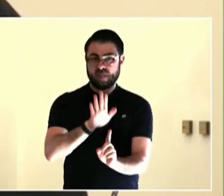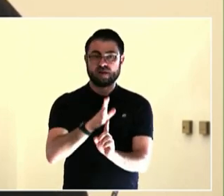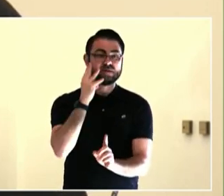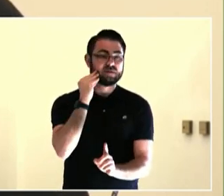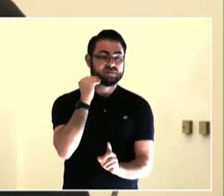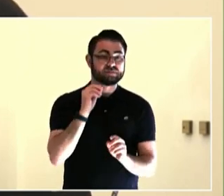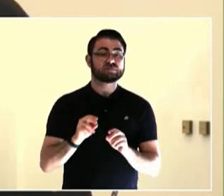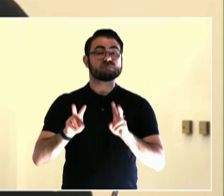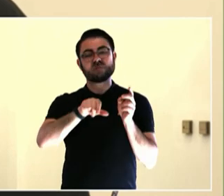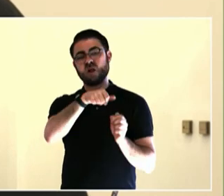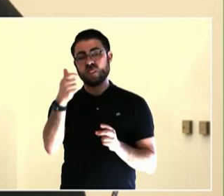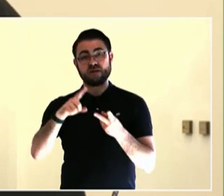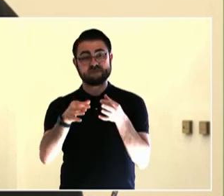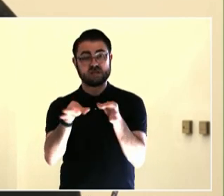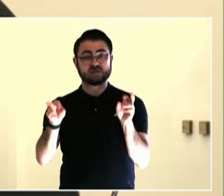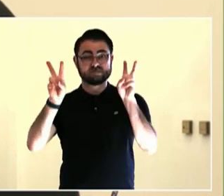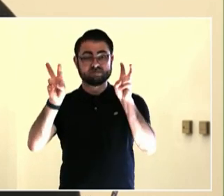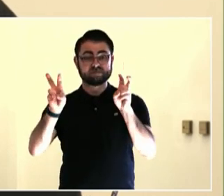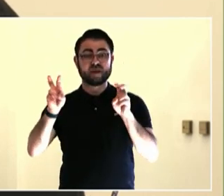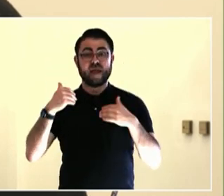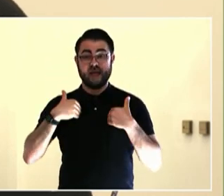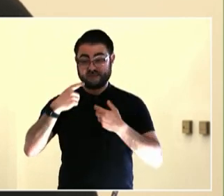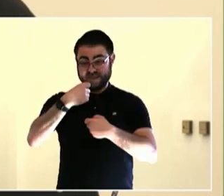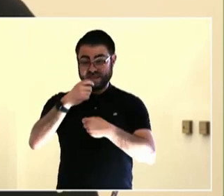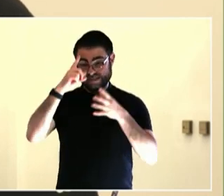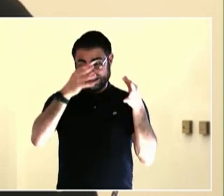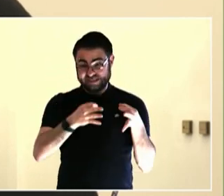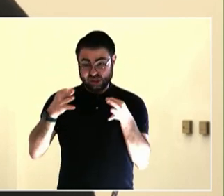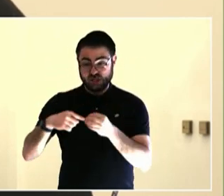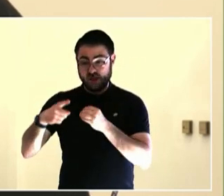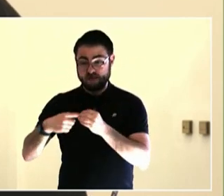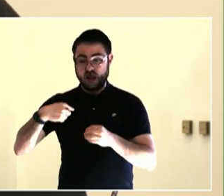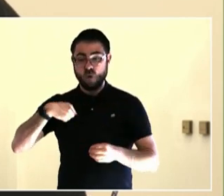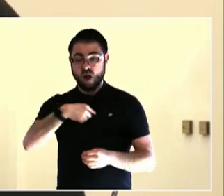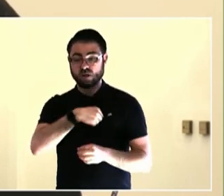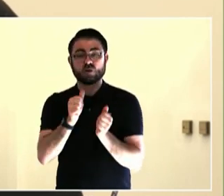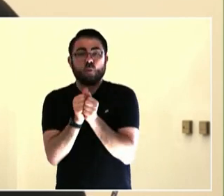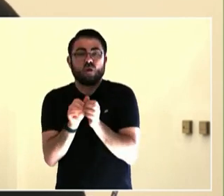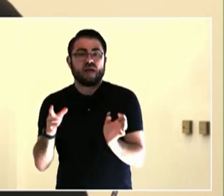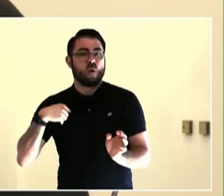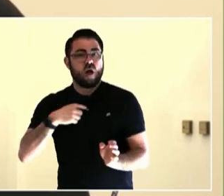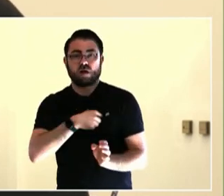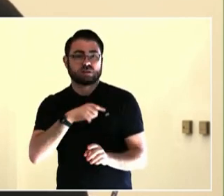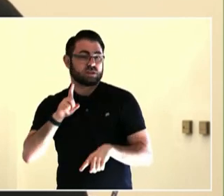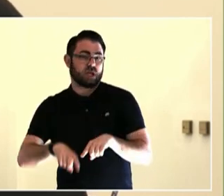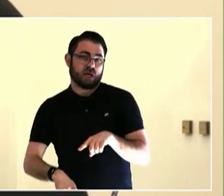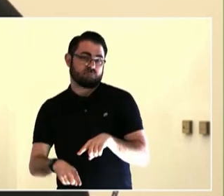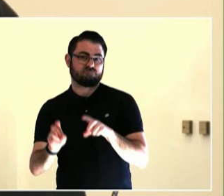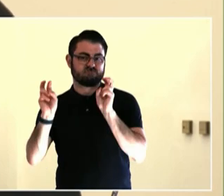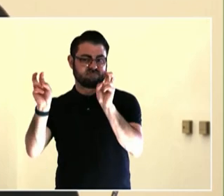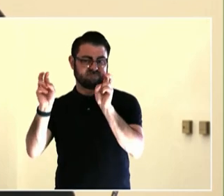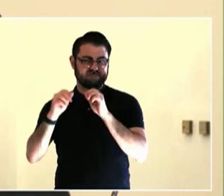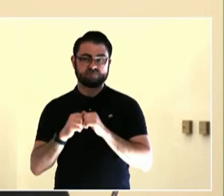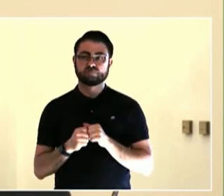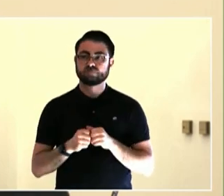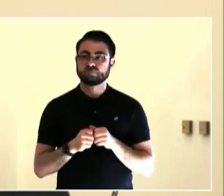try to put together a village for less than 30 people and she had the experience, worldwide